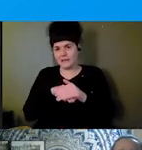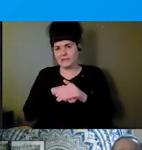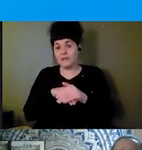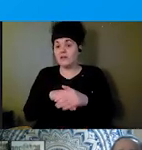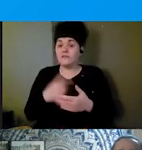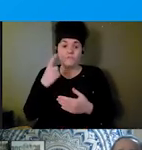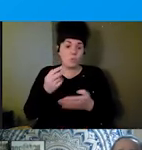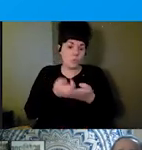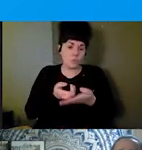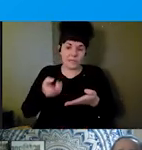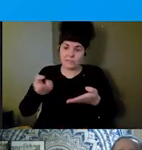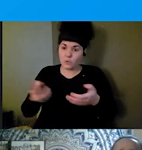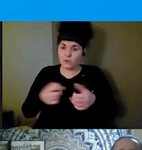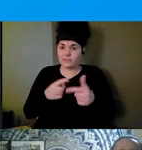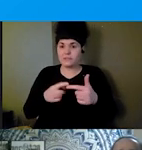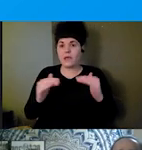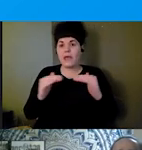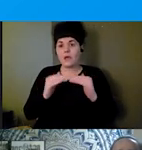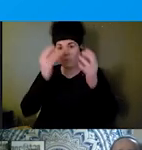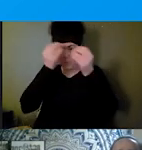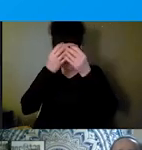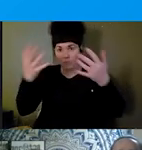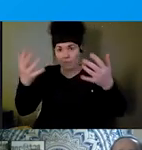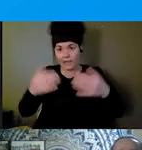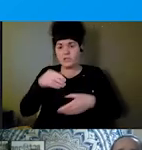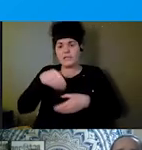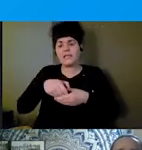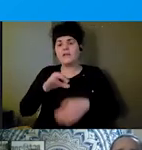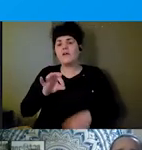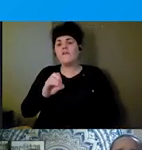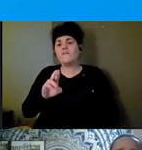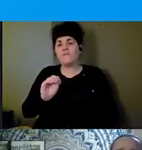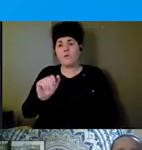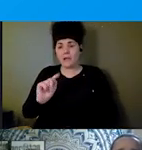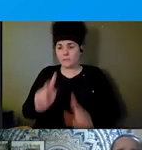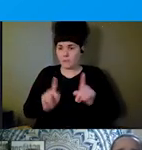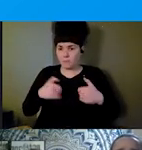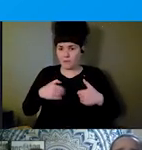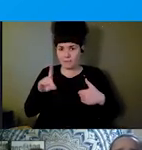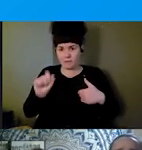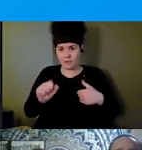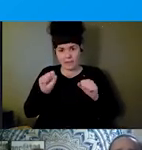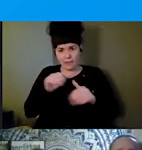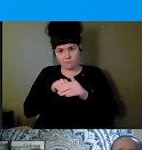information in format that is accessible to people with disabilities, and access to resources and services that support people with